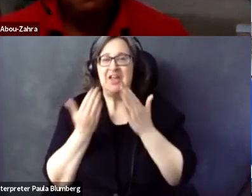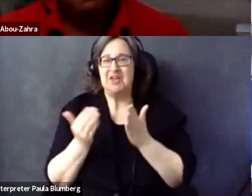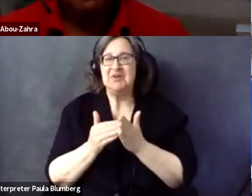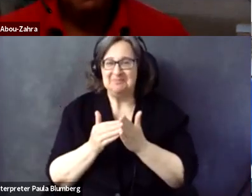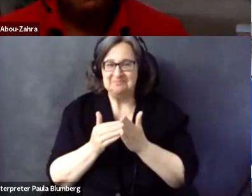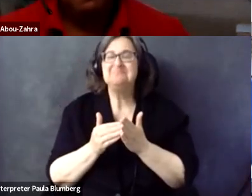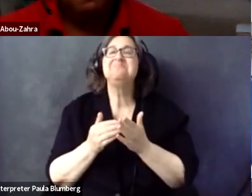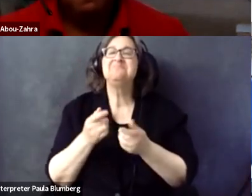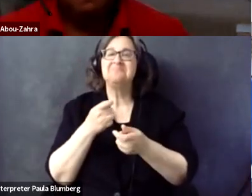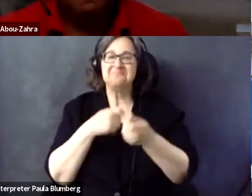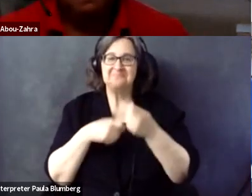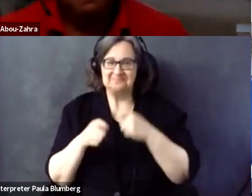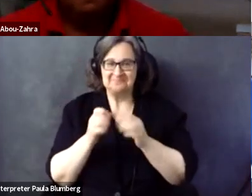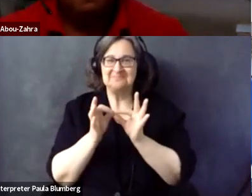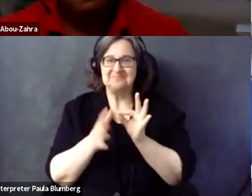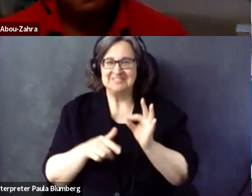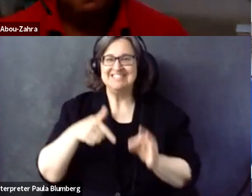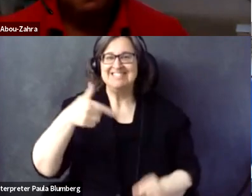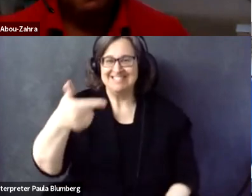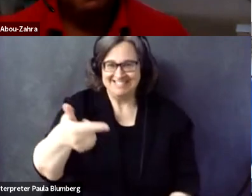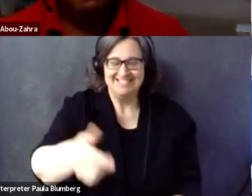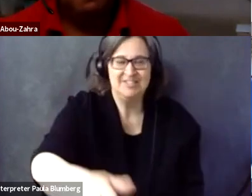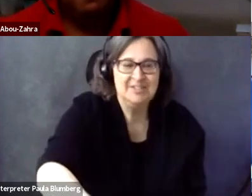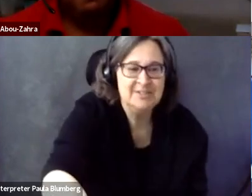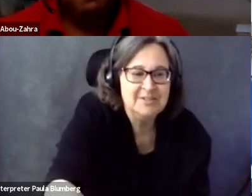there. >> SUSANNA LAURIN: Thank you again.